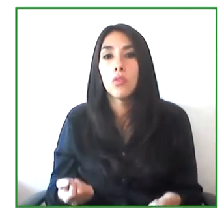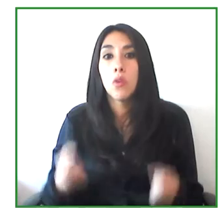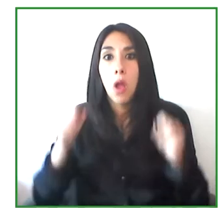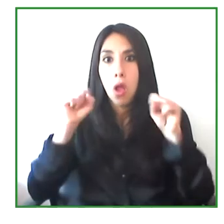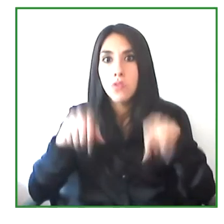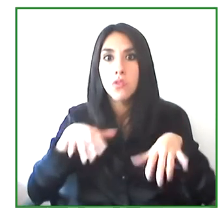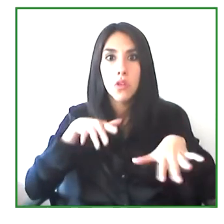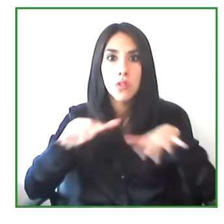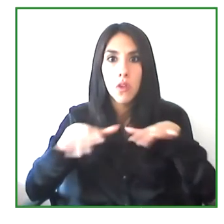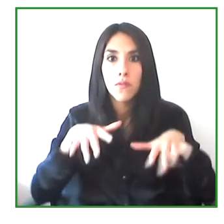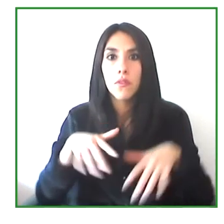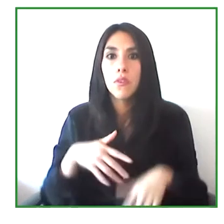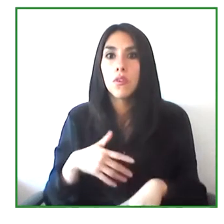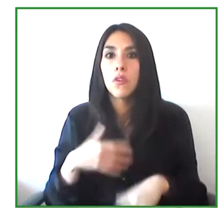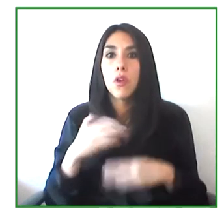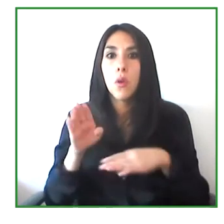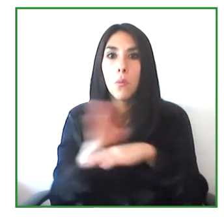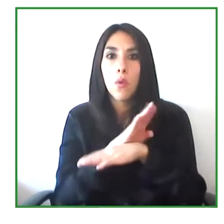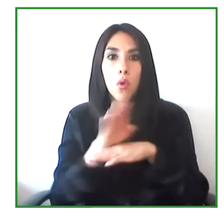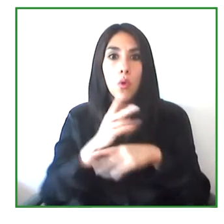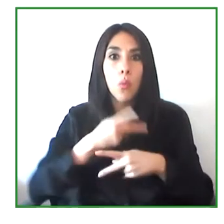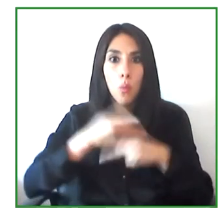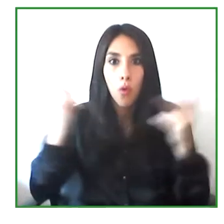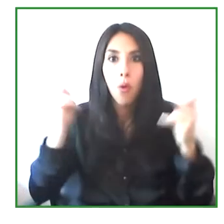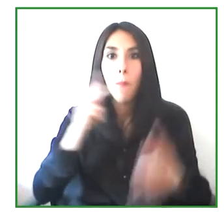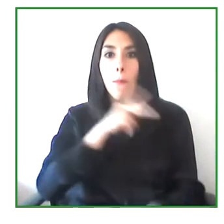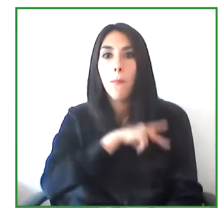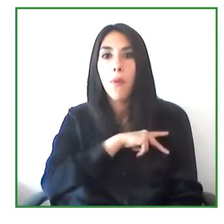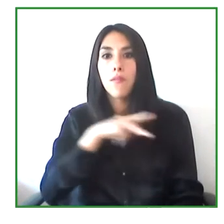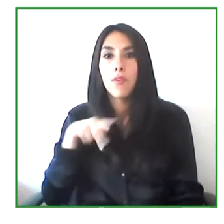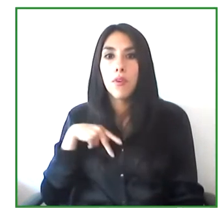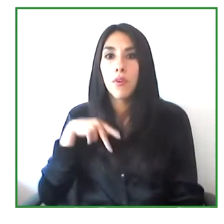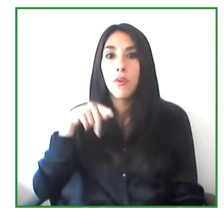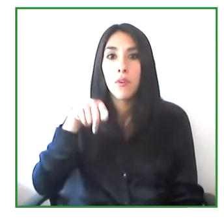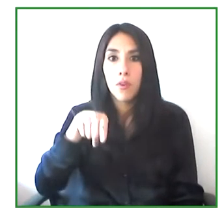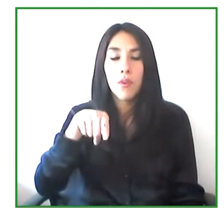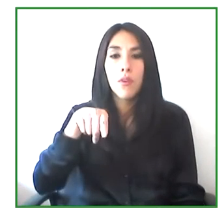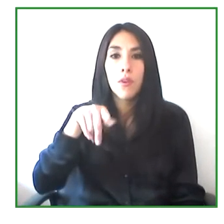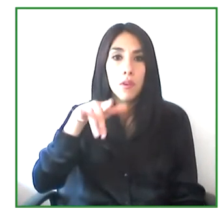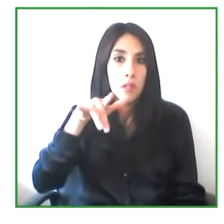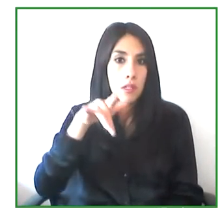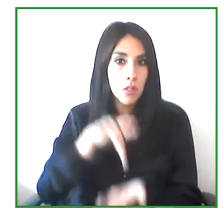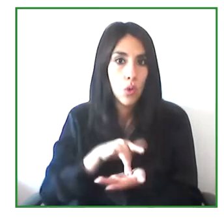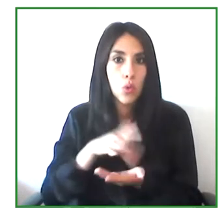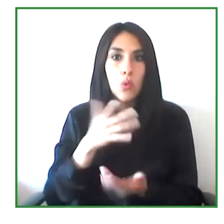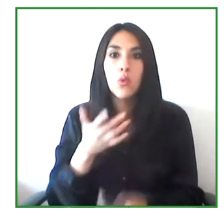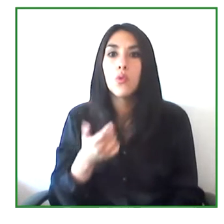They can do this if it's public and private sector. Centro de Relevo in Colombia is a bridge